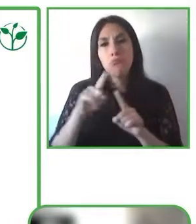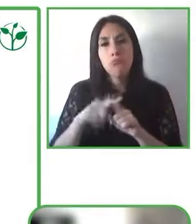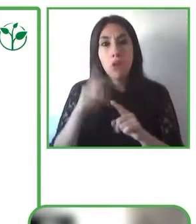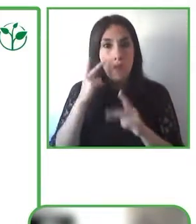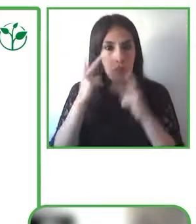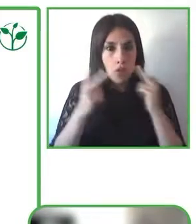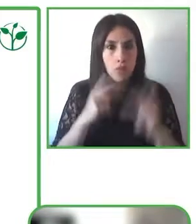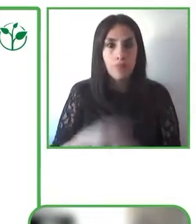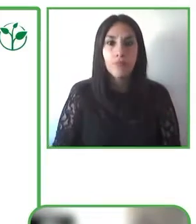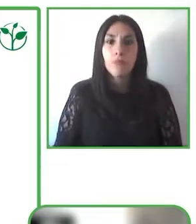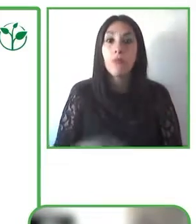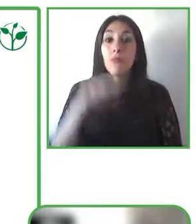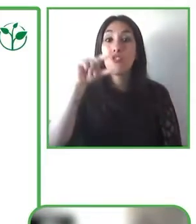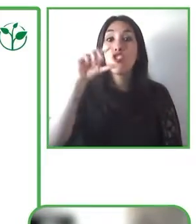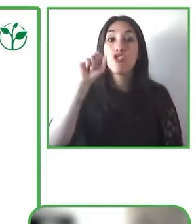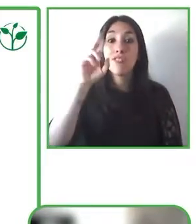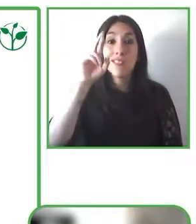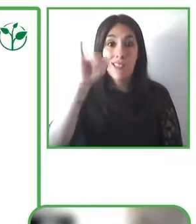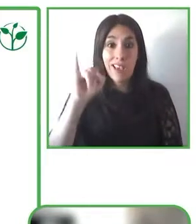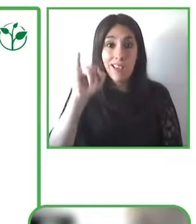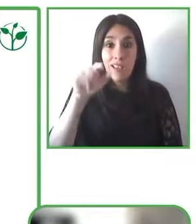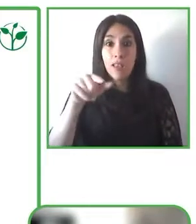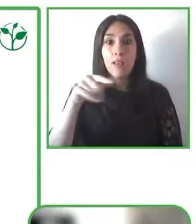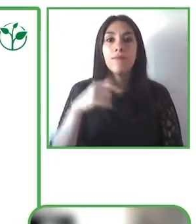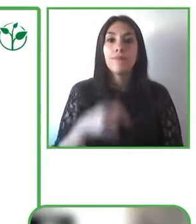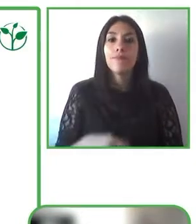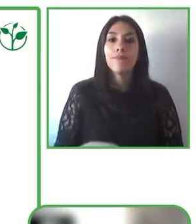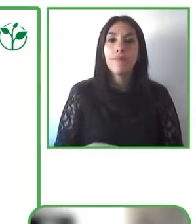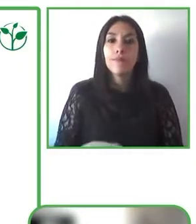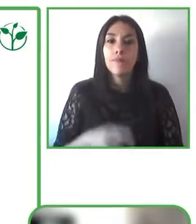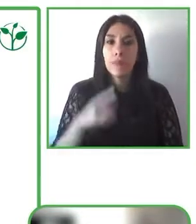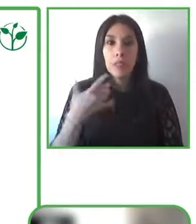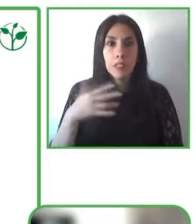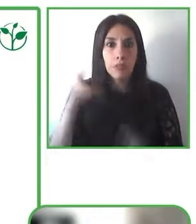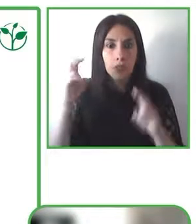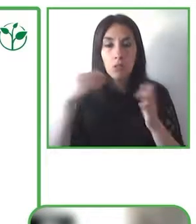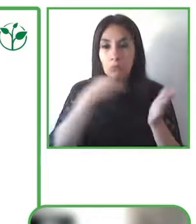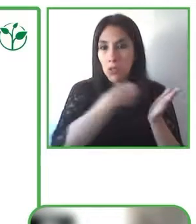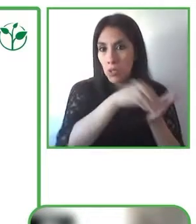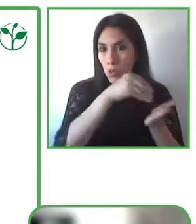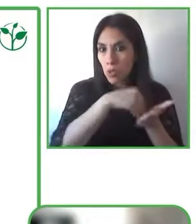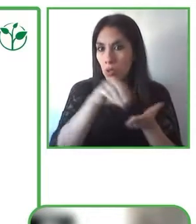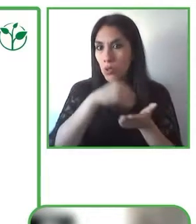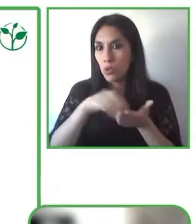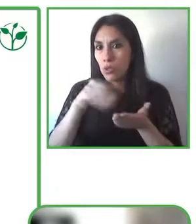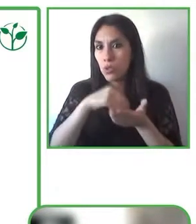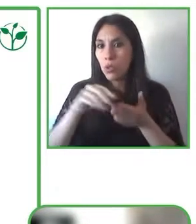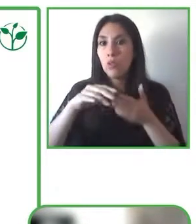research function is a very important role for us to also play and then of course the